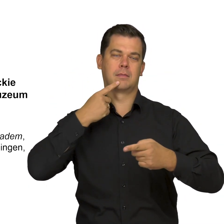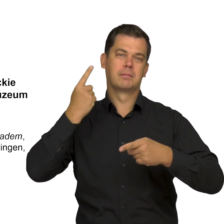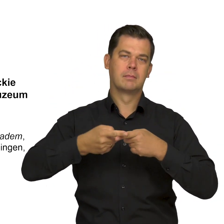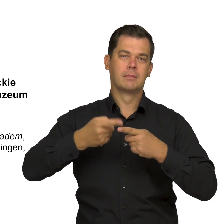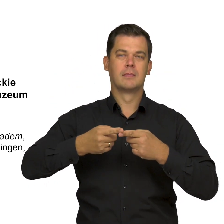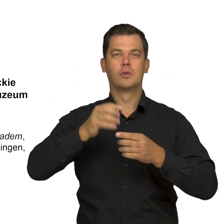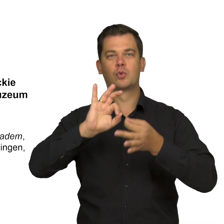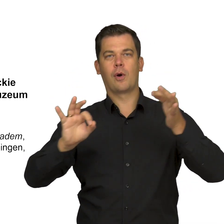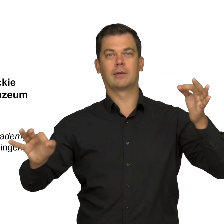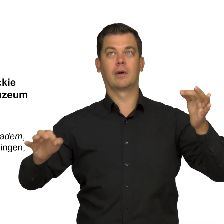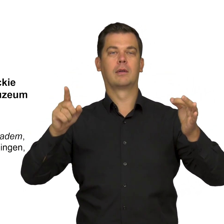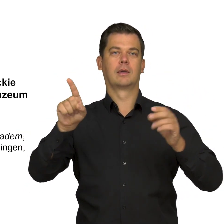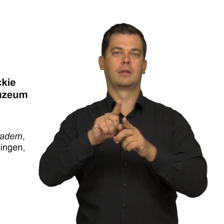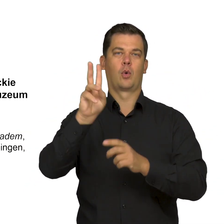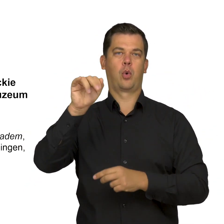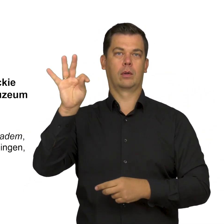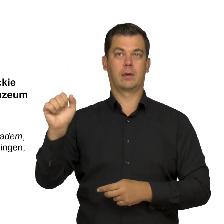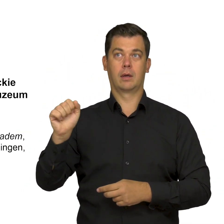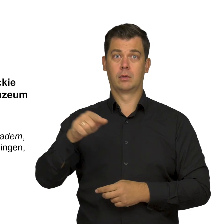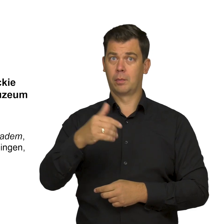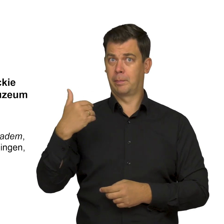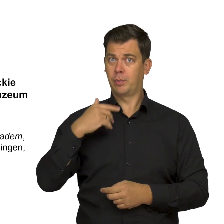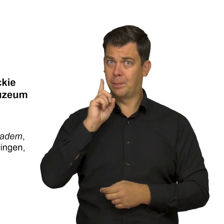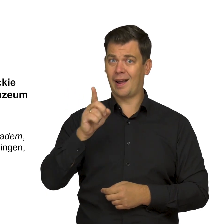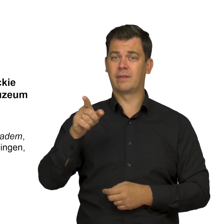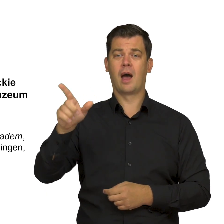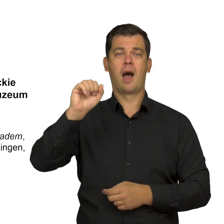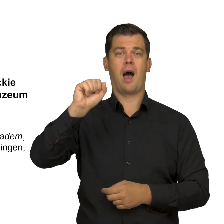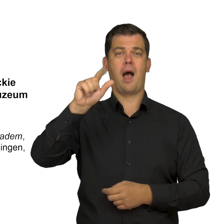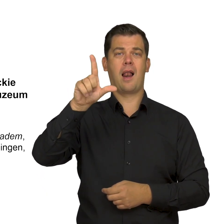This landscape with a waterfall is the result of a genuine trip to the North,